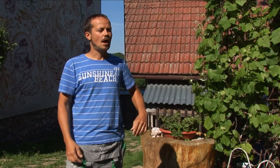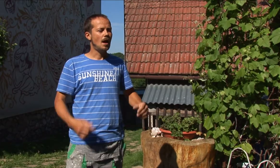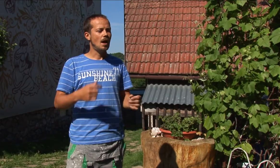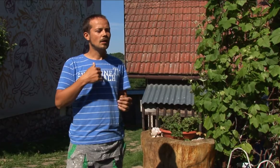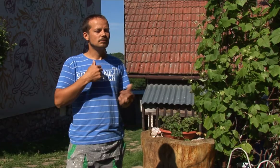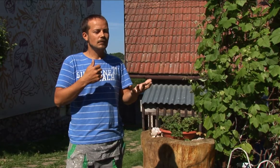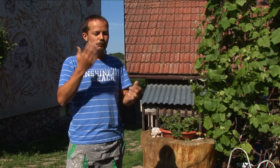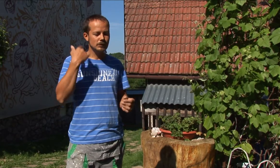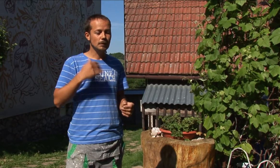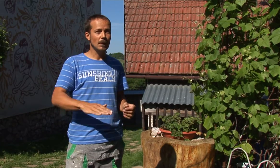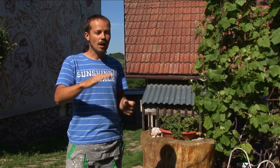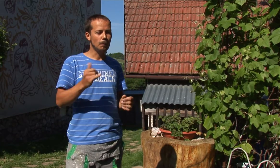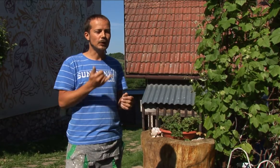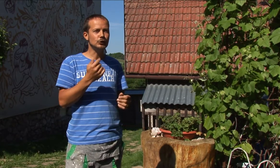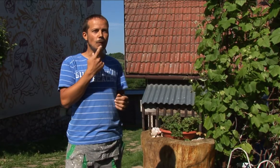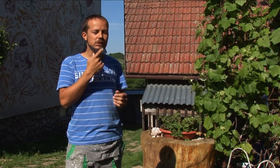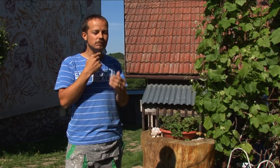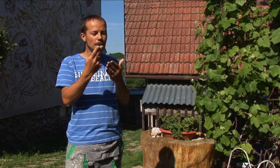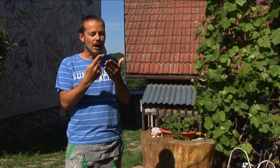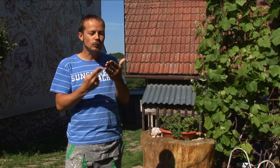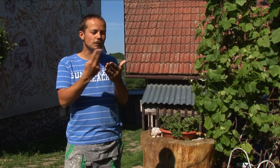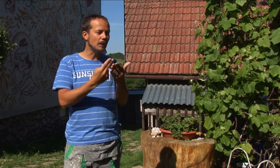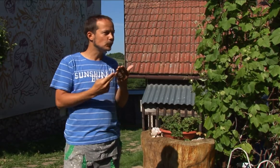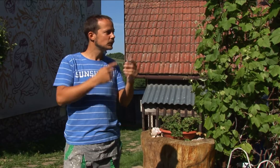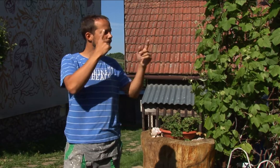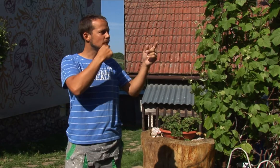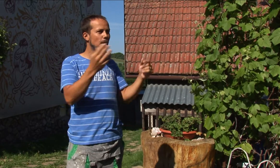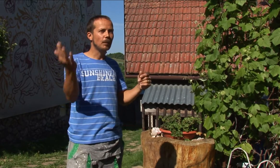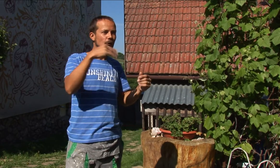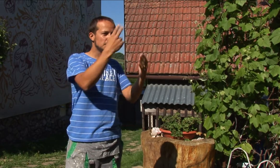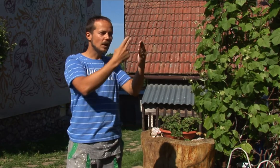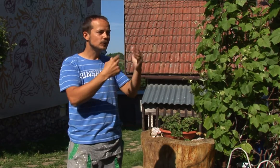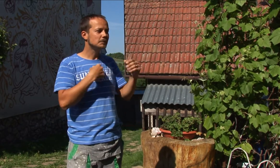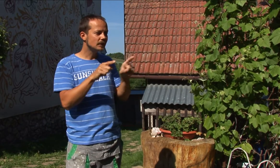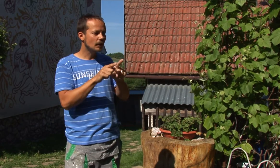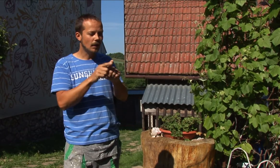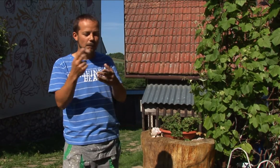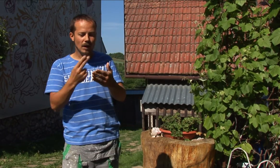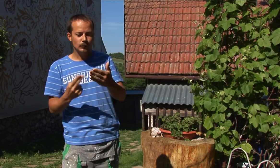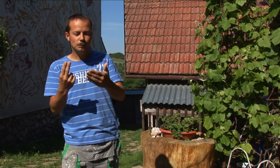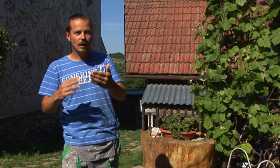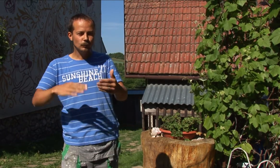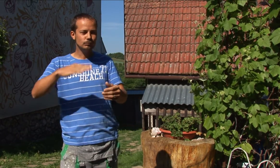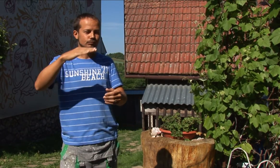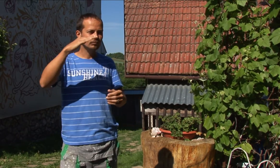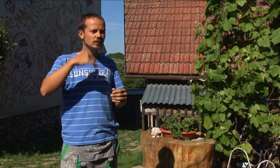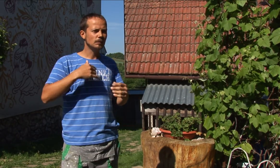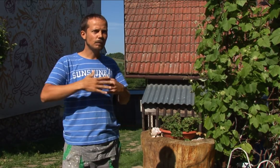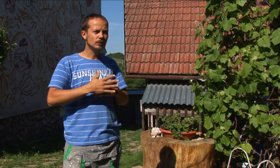Stanislav has loved painting since he was a boy. One day his father told him: Paint something. So he did.